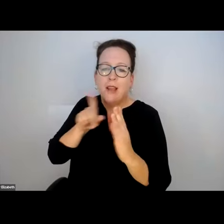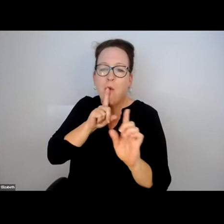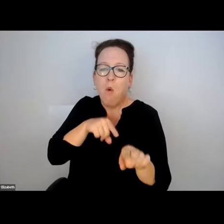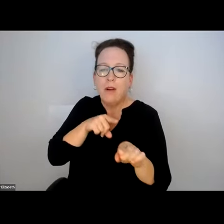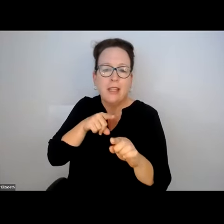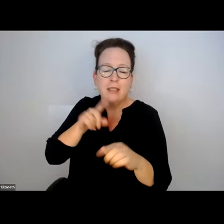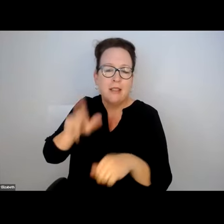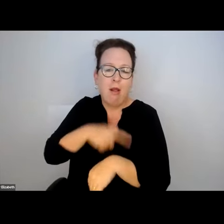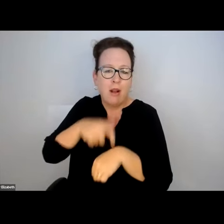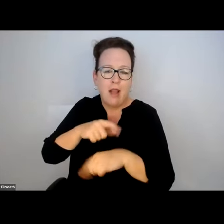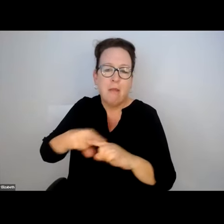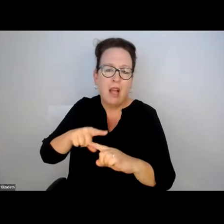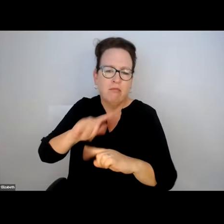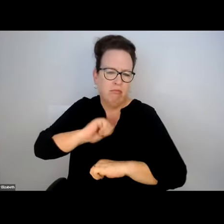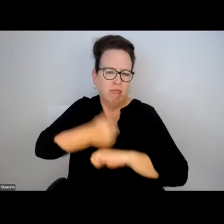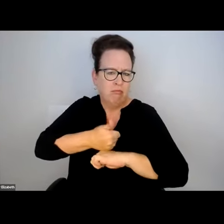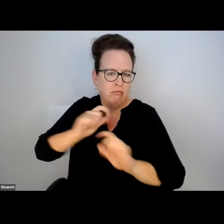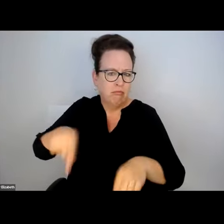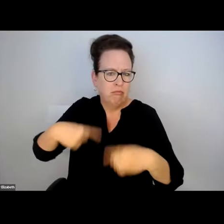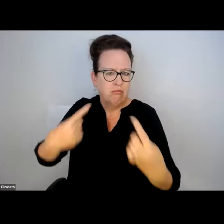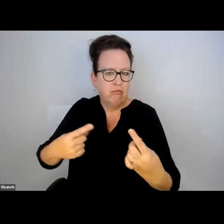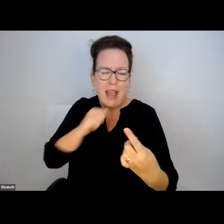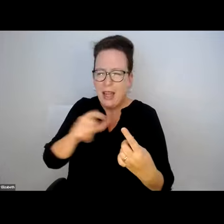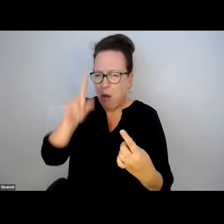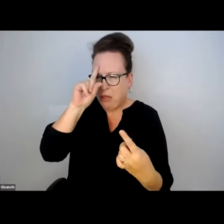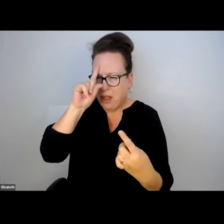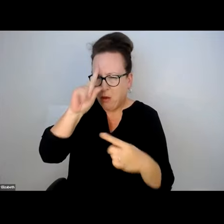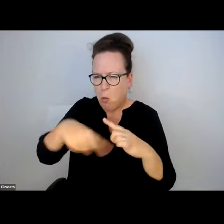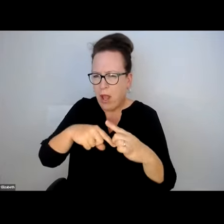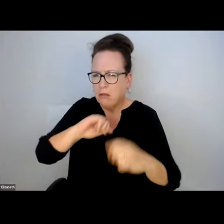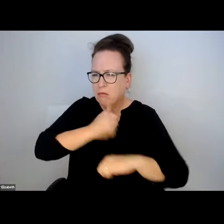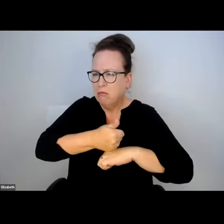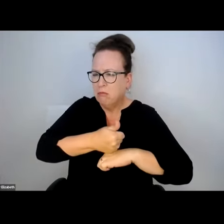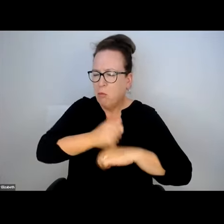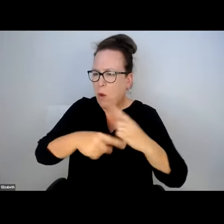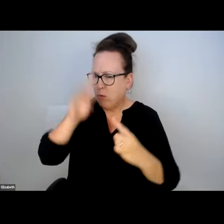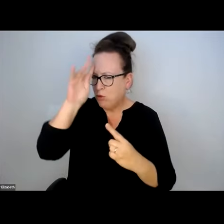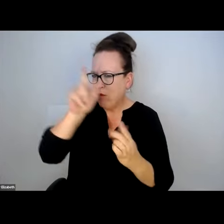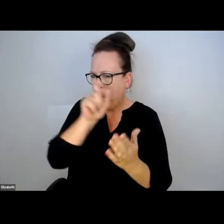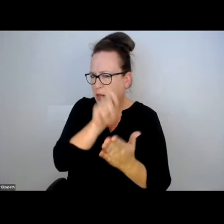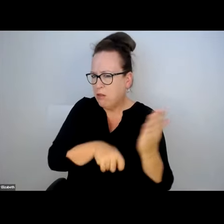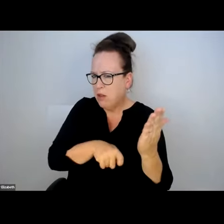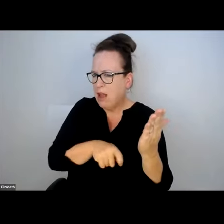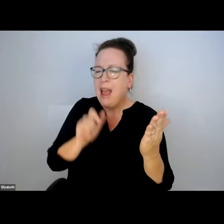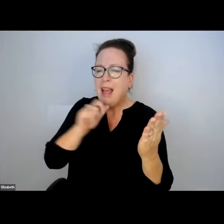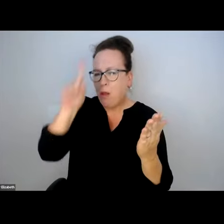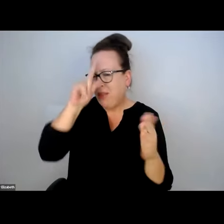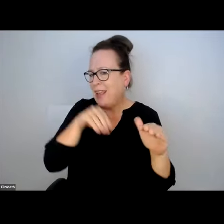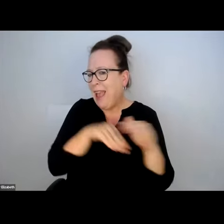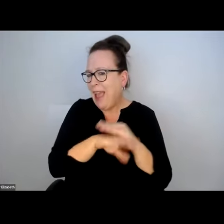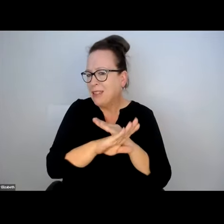I HAVEN'T READ THE ORDINANCE IN A WHILE, BUT IT IS PRETTY OLD. IT IS IN PLACE FOR A WHILE AND